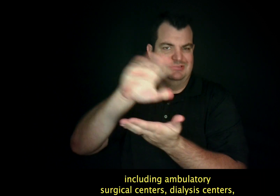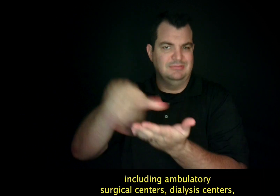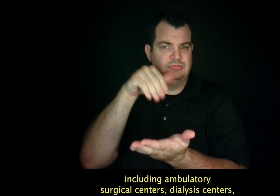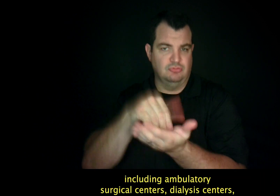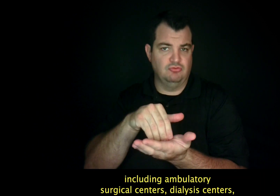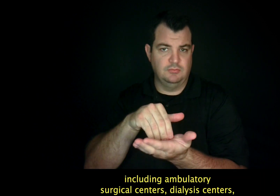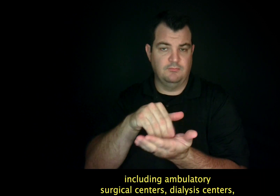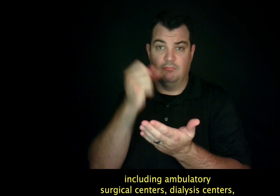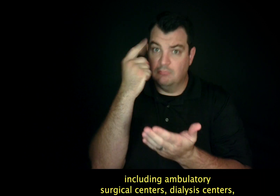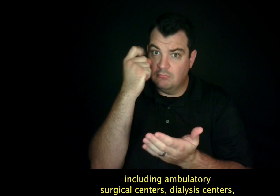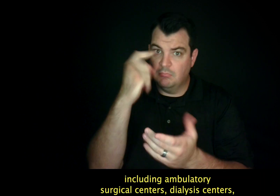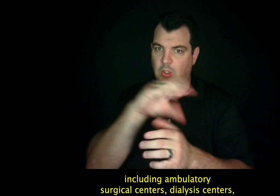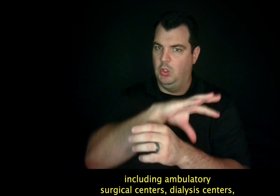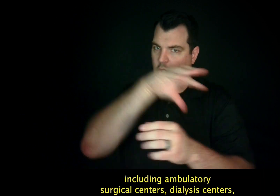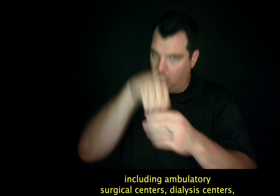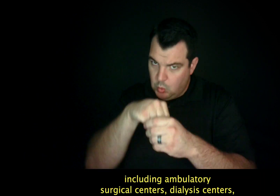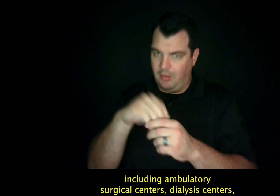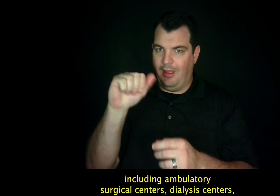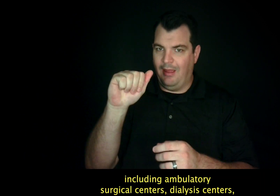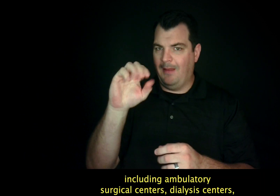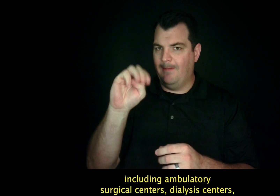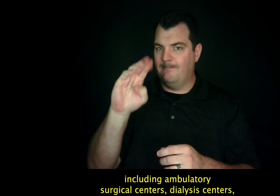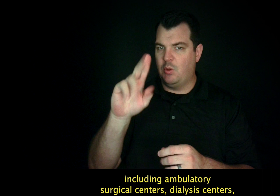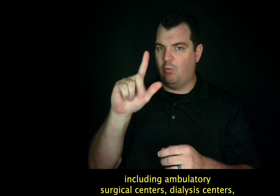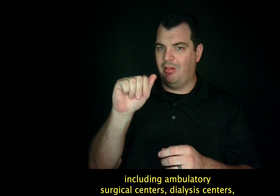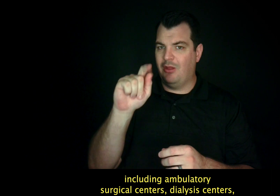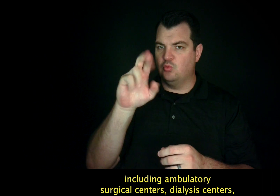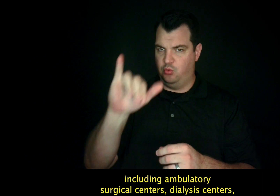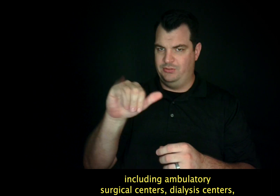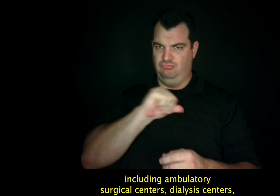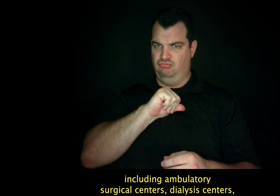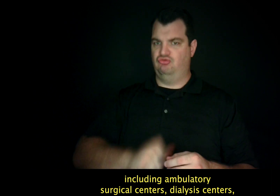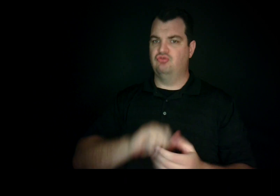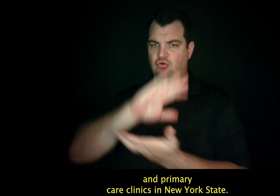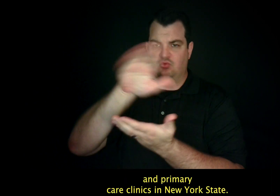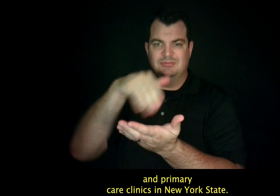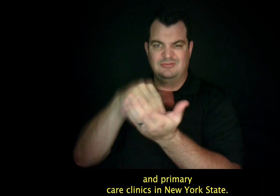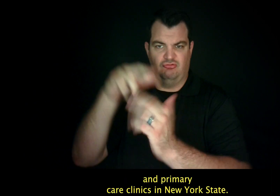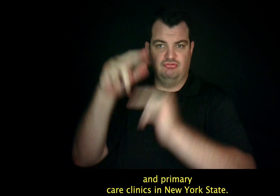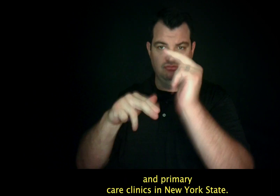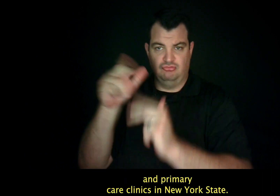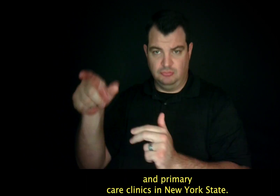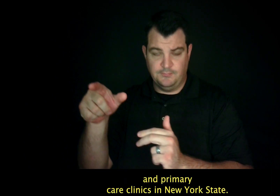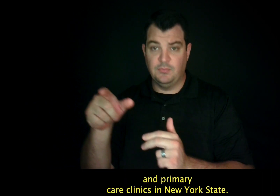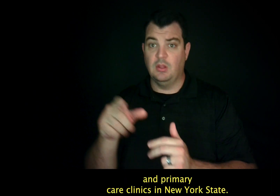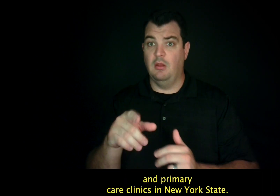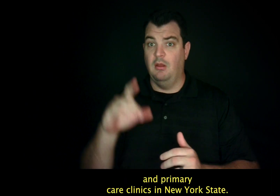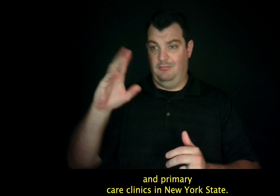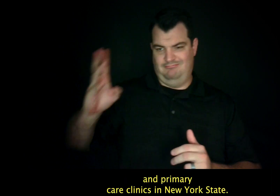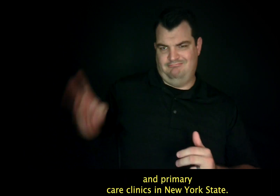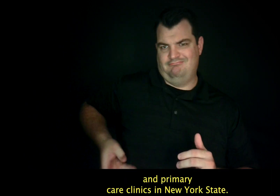including ambulatory surgical centers, dialysis centers, and primary care clinics in New York State.